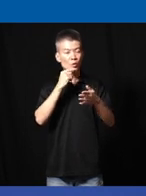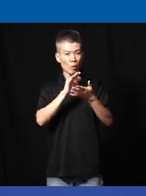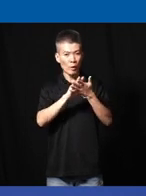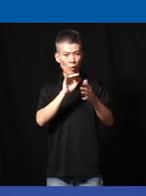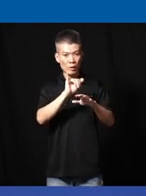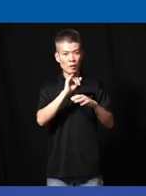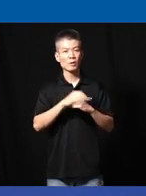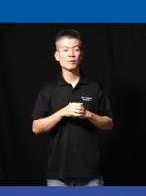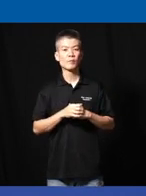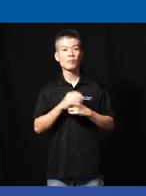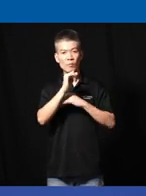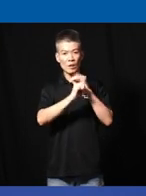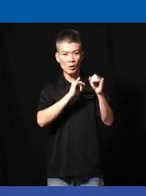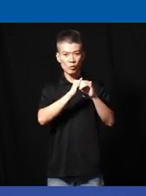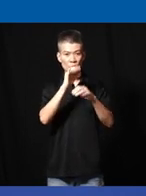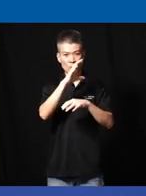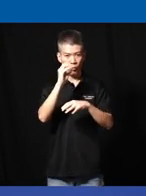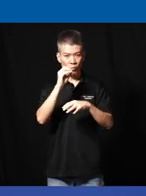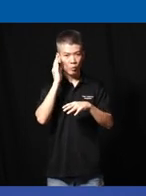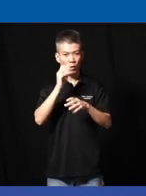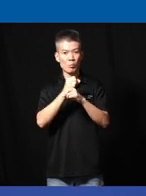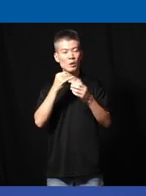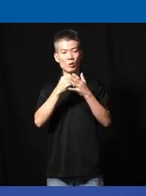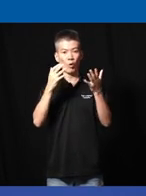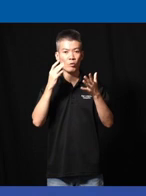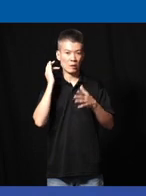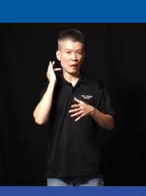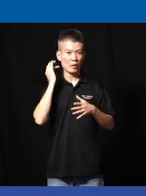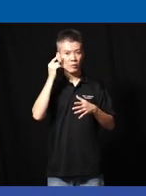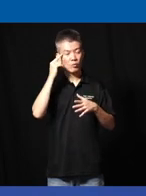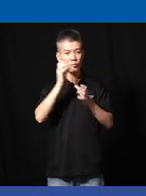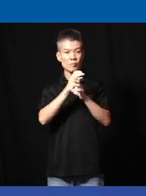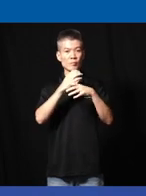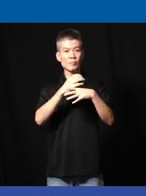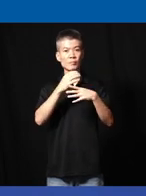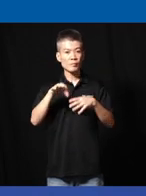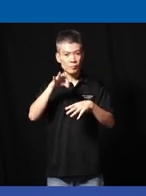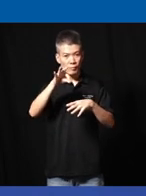be international corporation would make a lot of sense for creating affordable and available